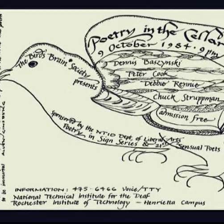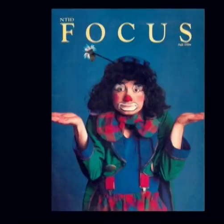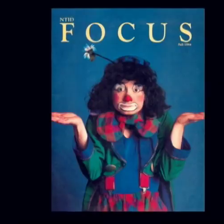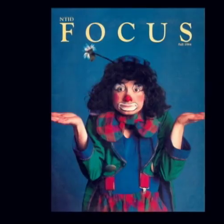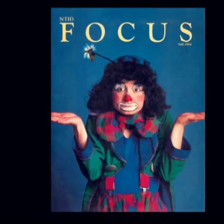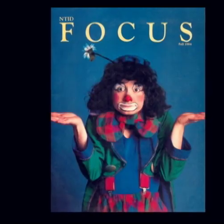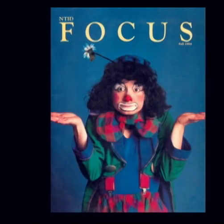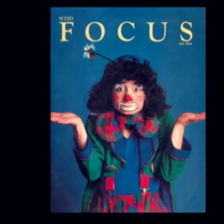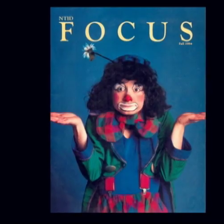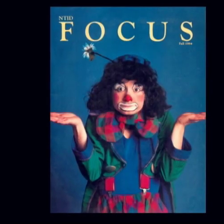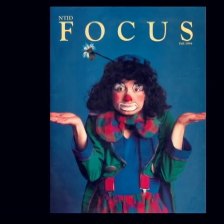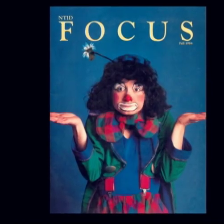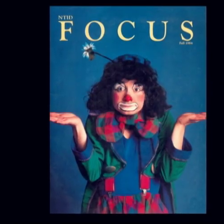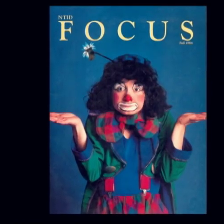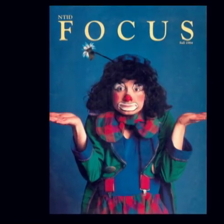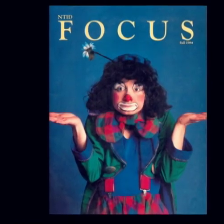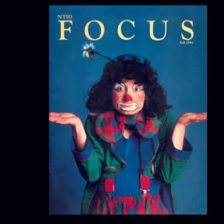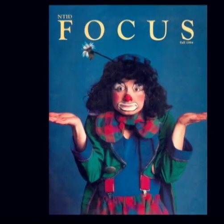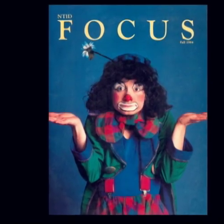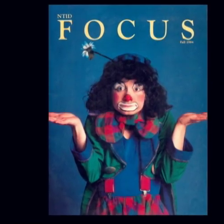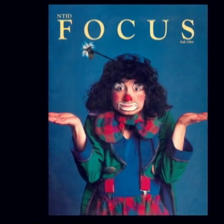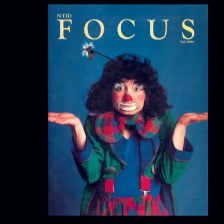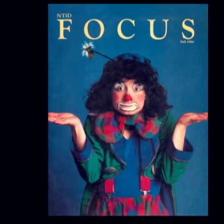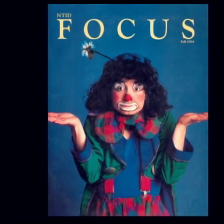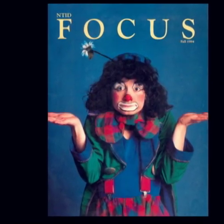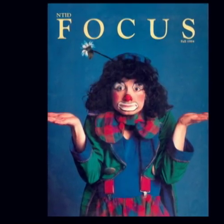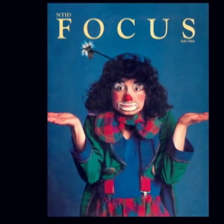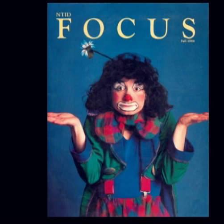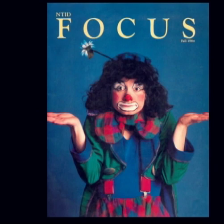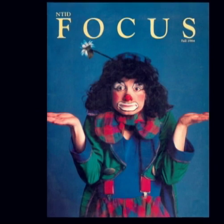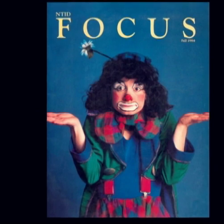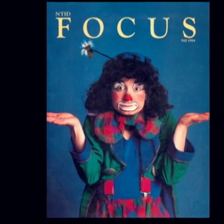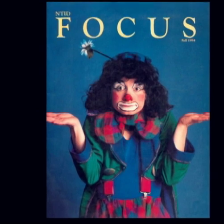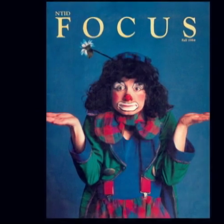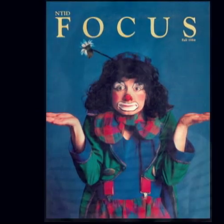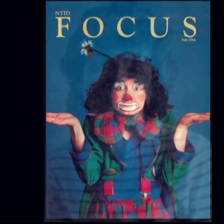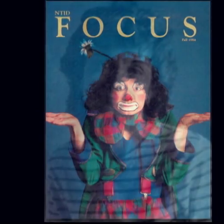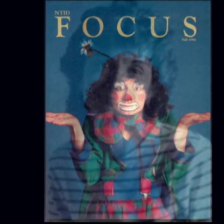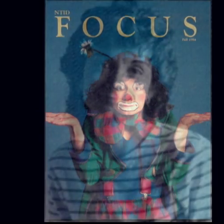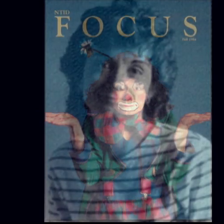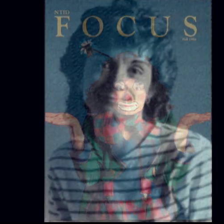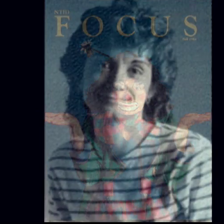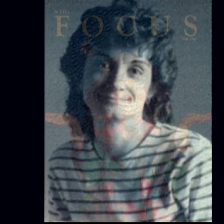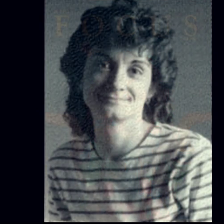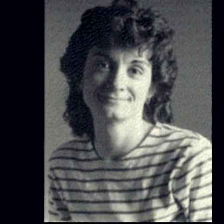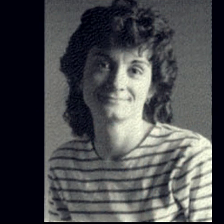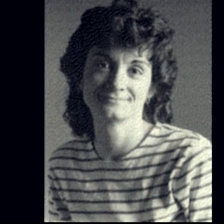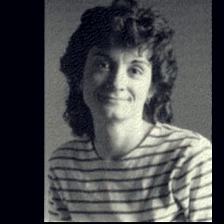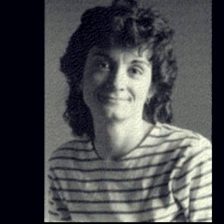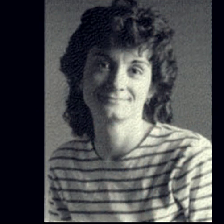The former clown, mimist, Debbie Rennie, she got involved with that too.